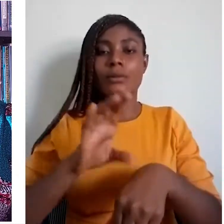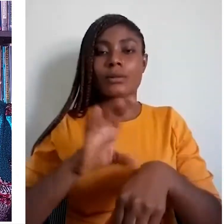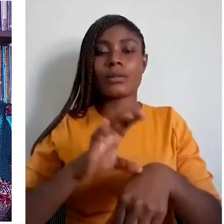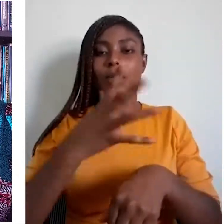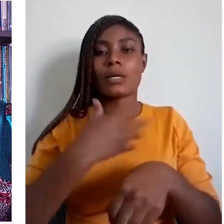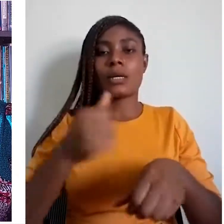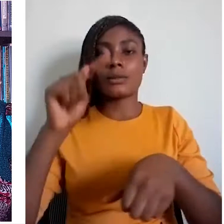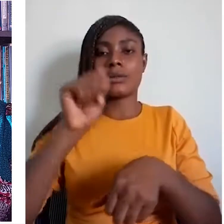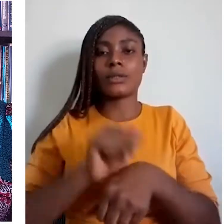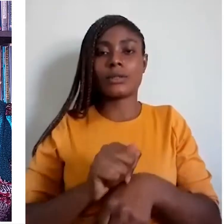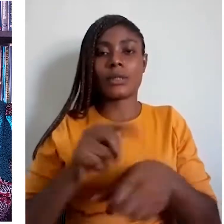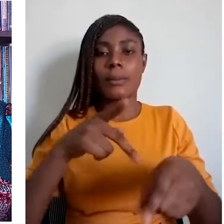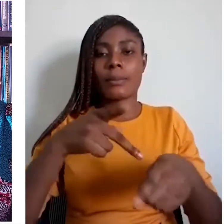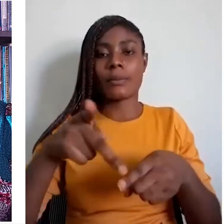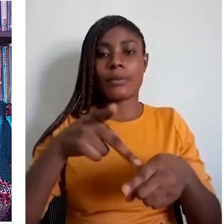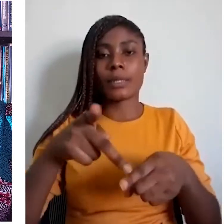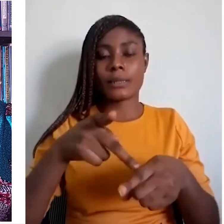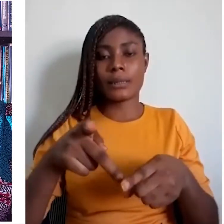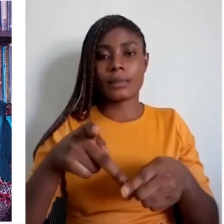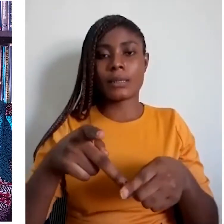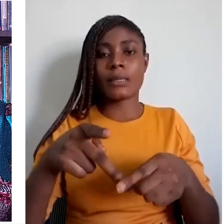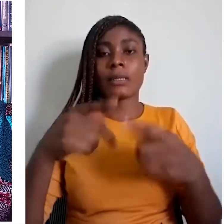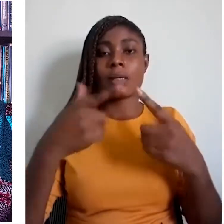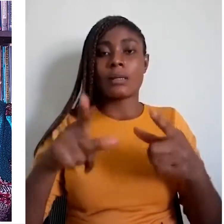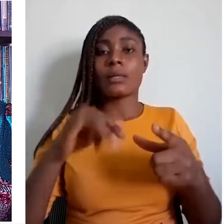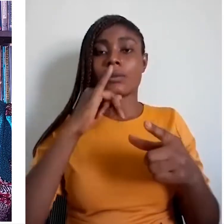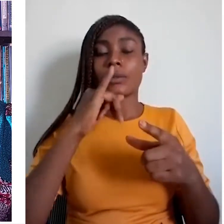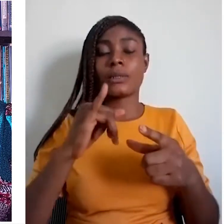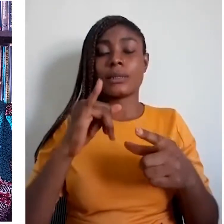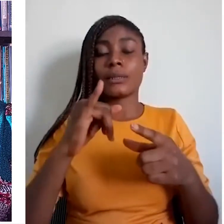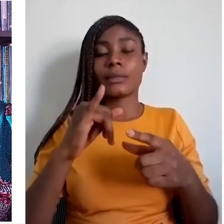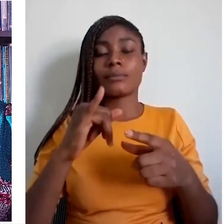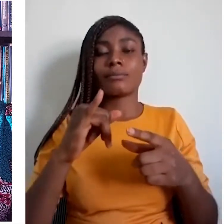In fact, language is the most obvious marker of culture.